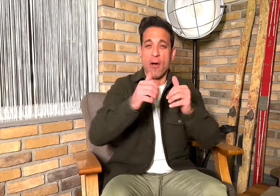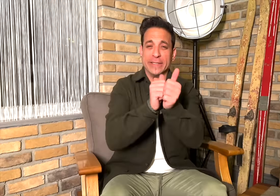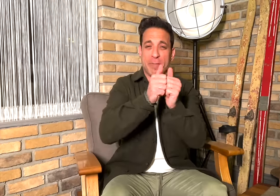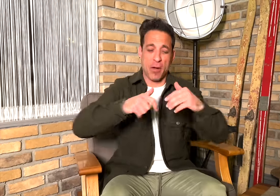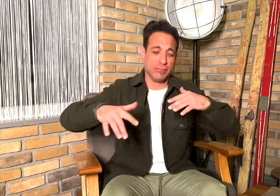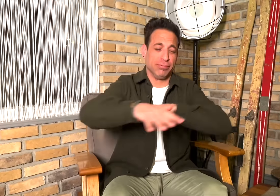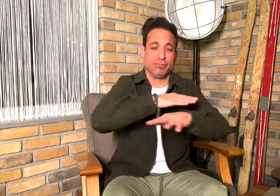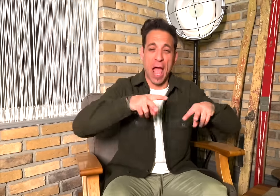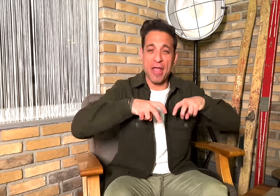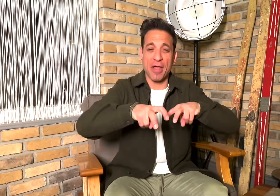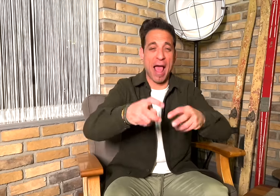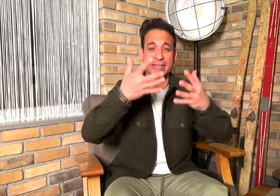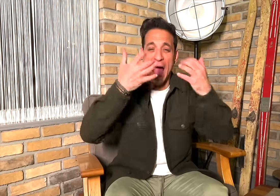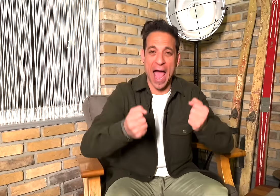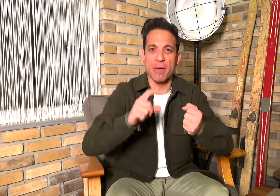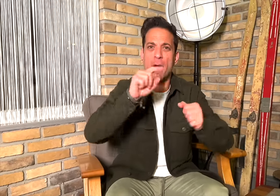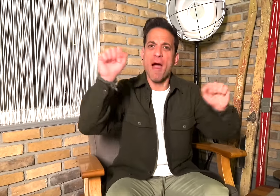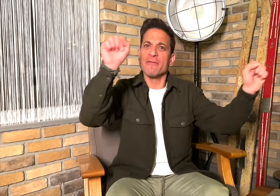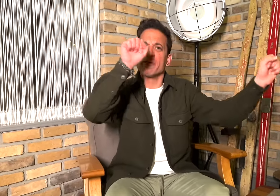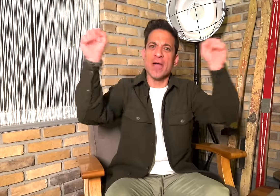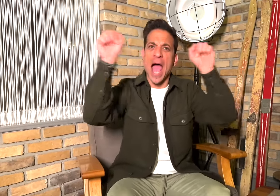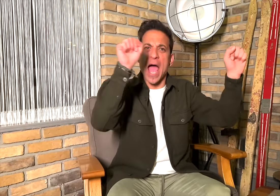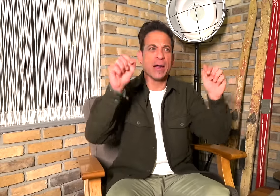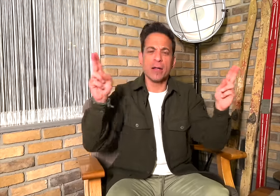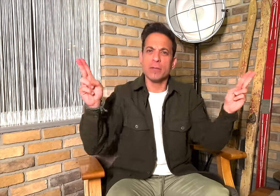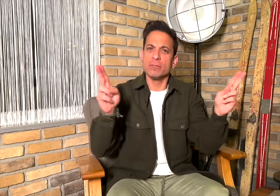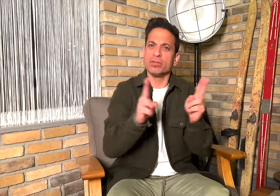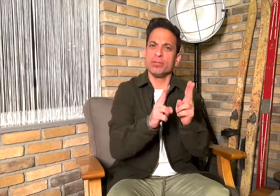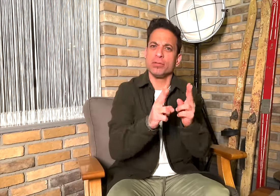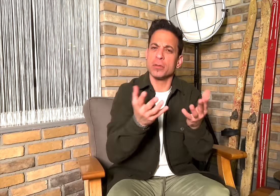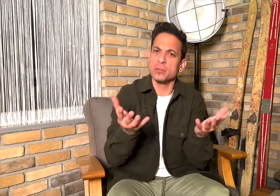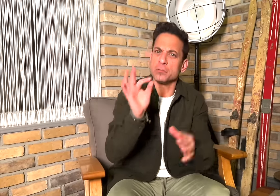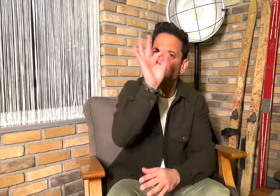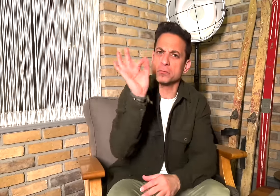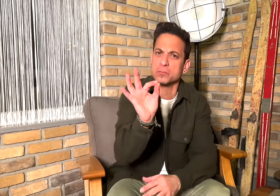[Memnos]: We have a lot of athletes who are competing but there are fewer fans, why?